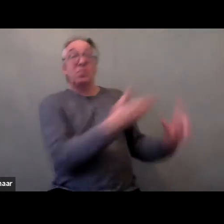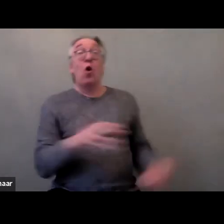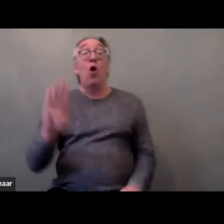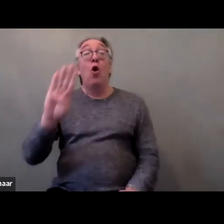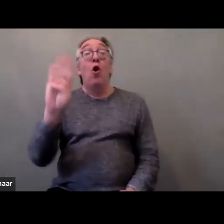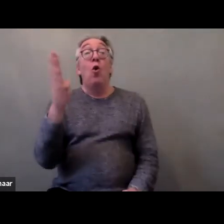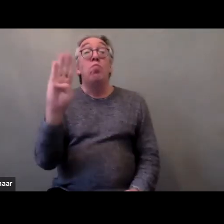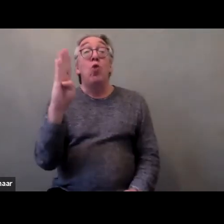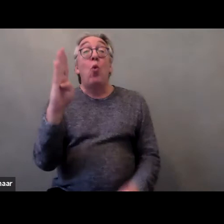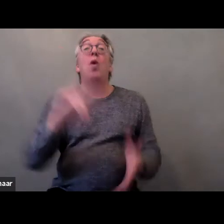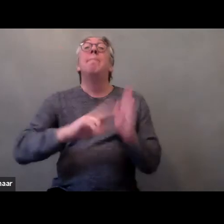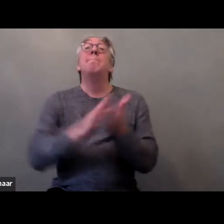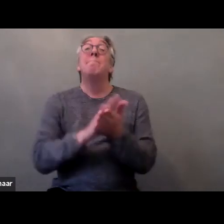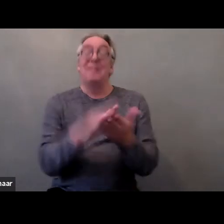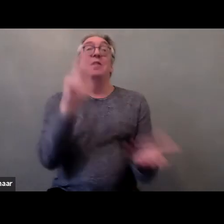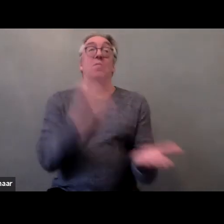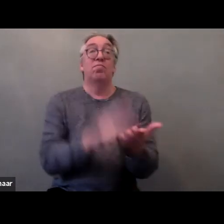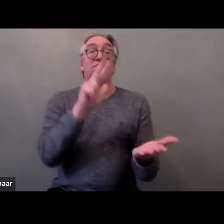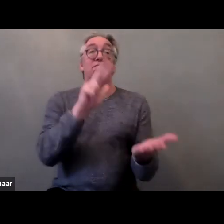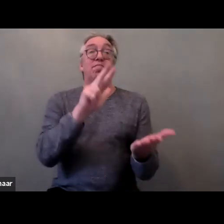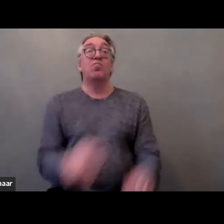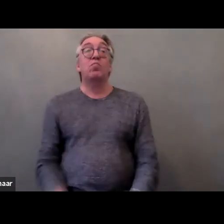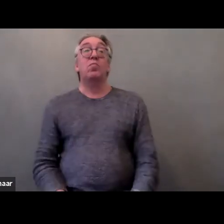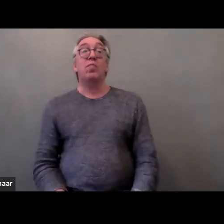and the ones that have signed in red,